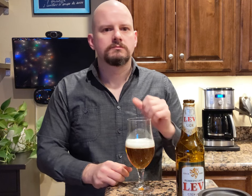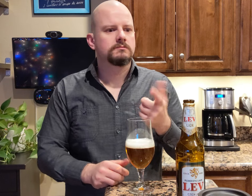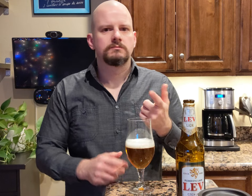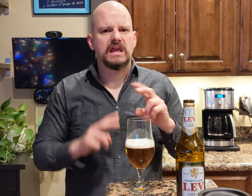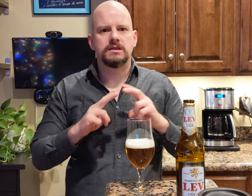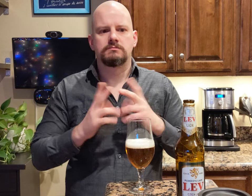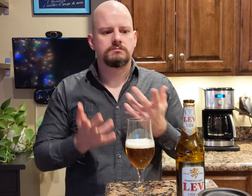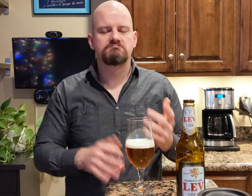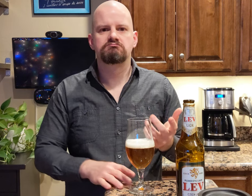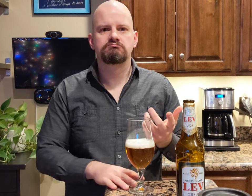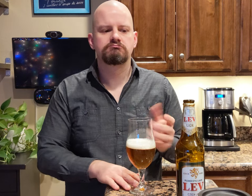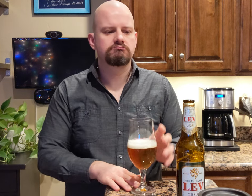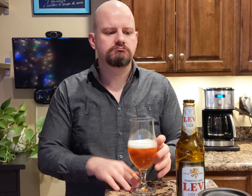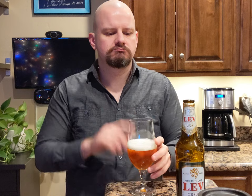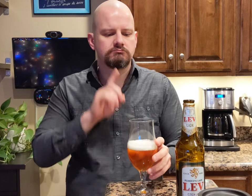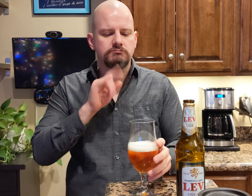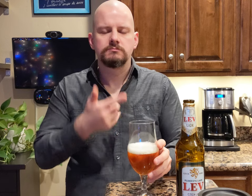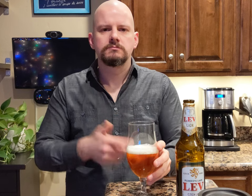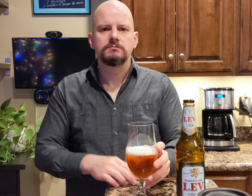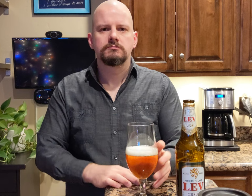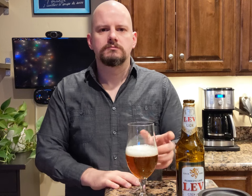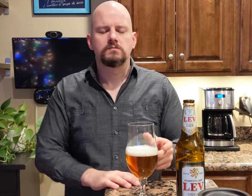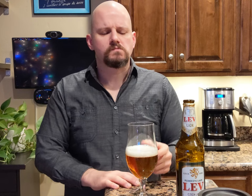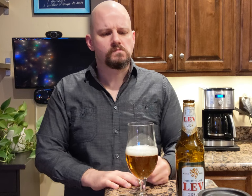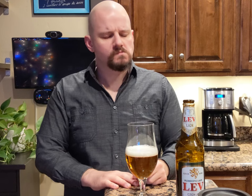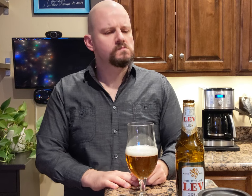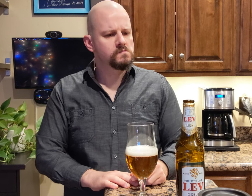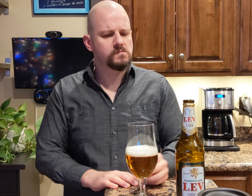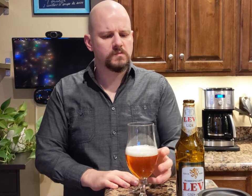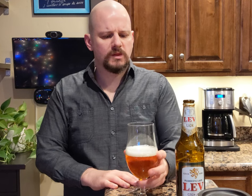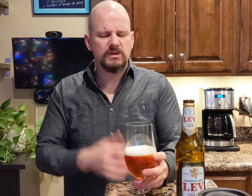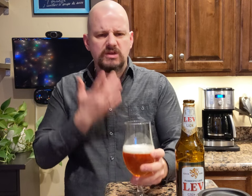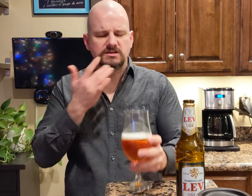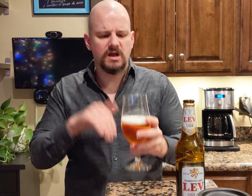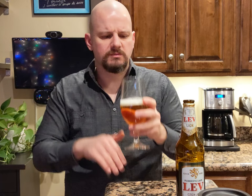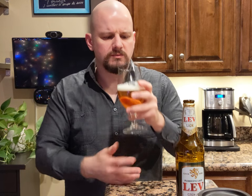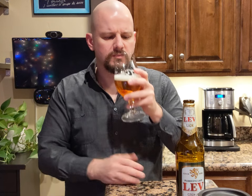It's... I'm tasting it again.